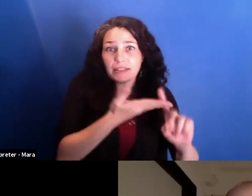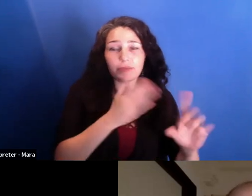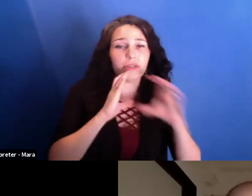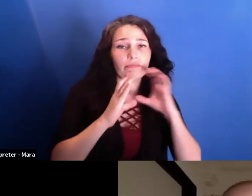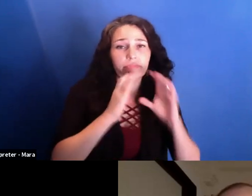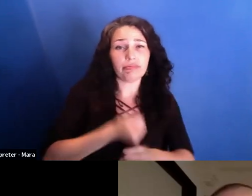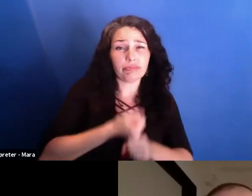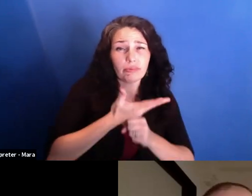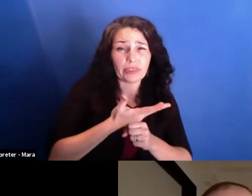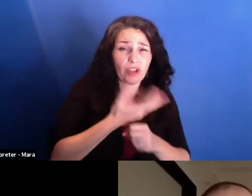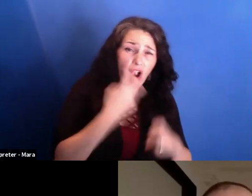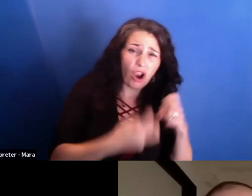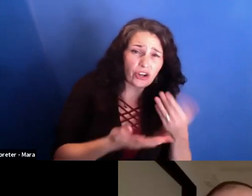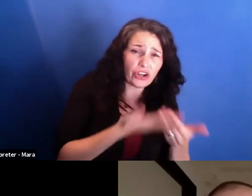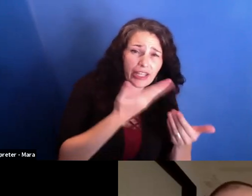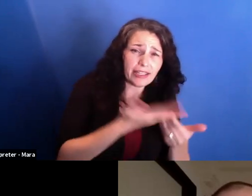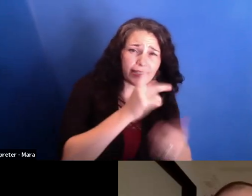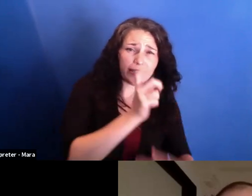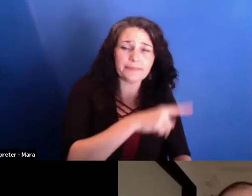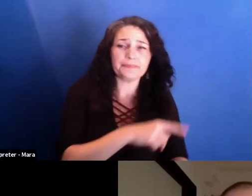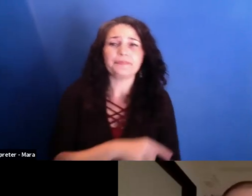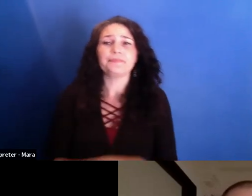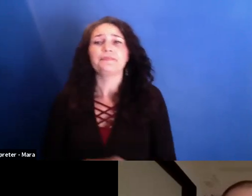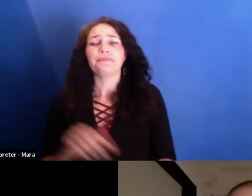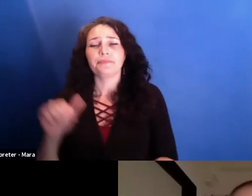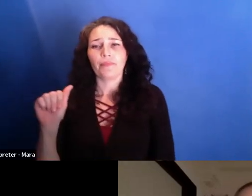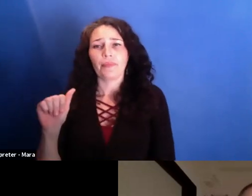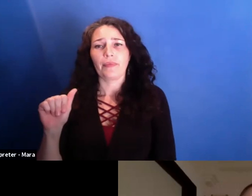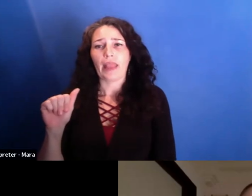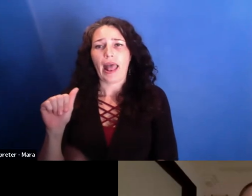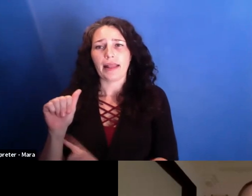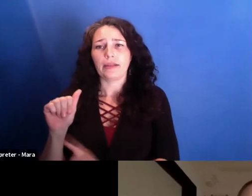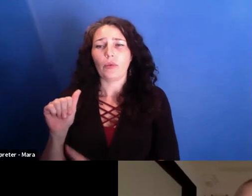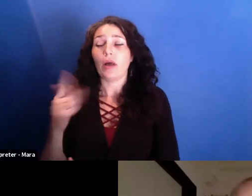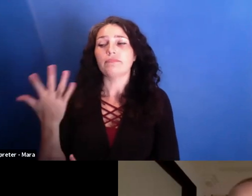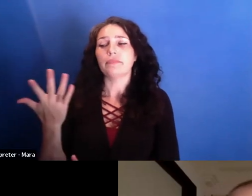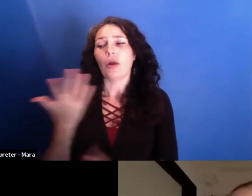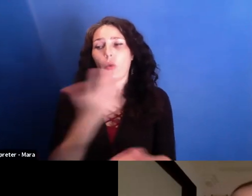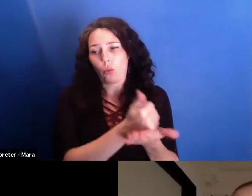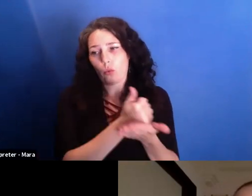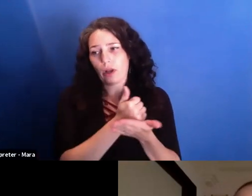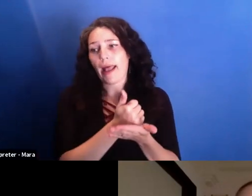What helped a lot is one team member, Mihai